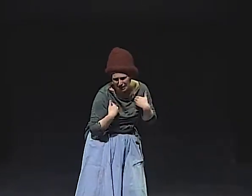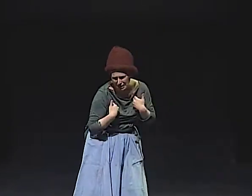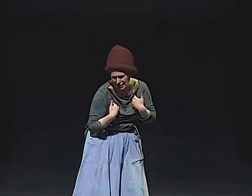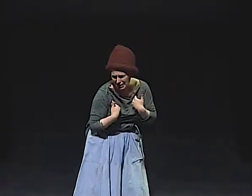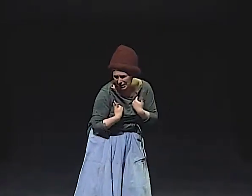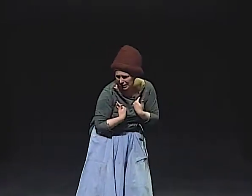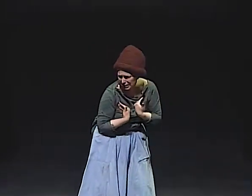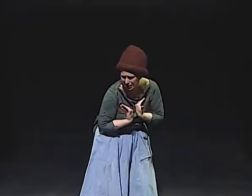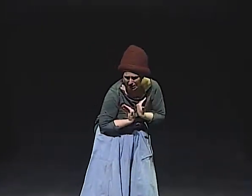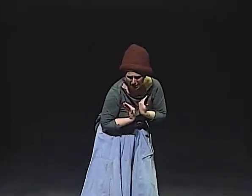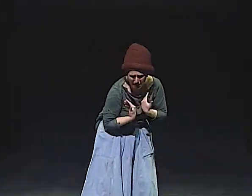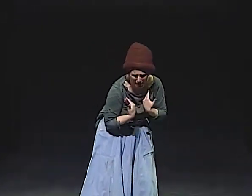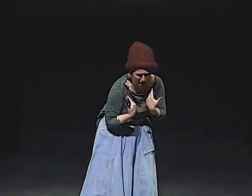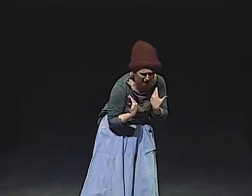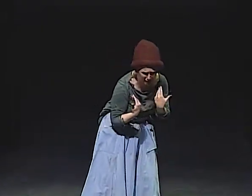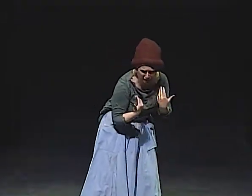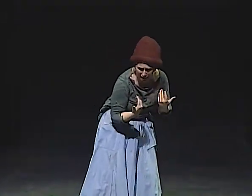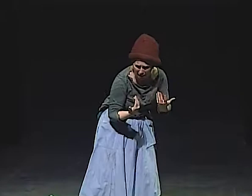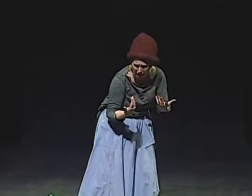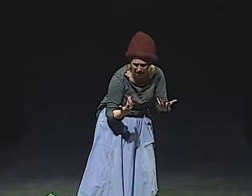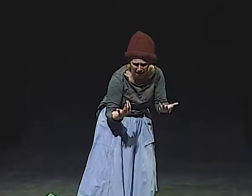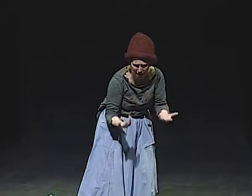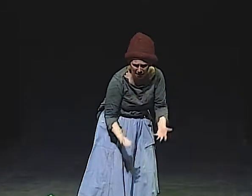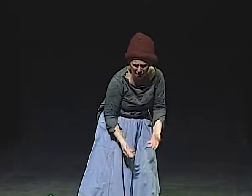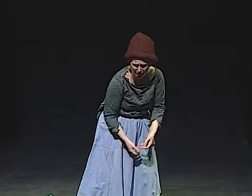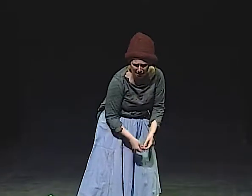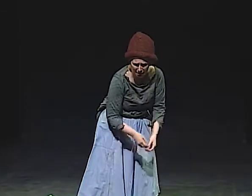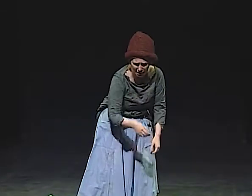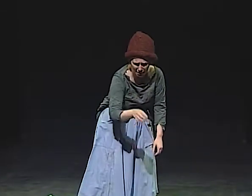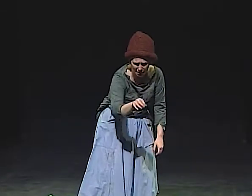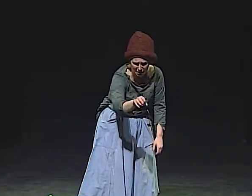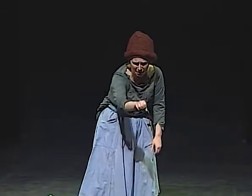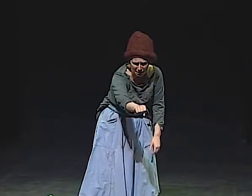I'M SO TIRED FROM WAITING.